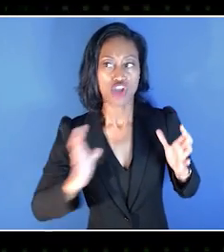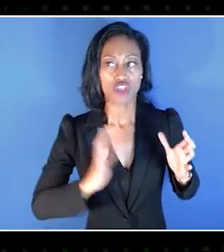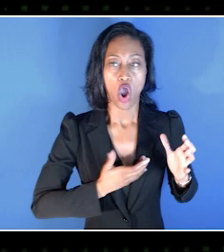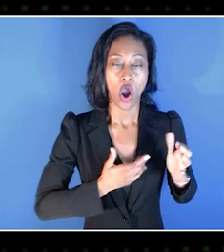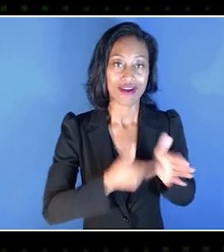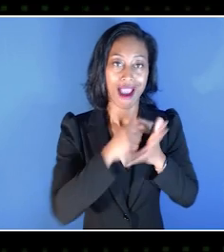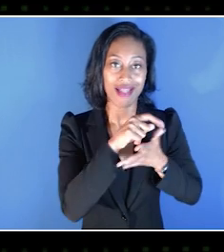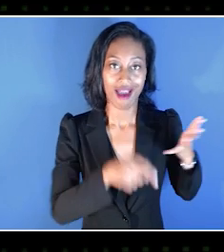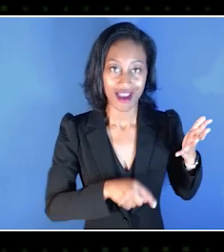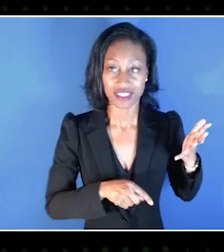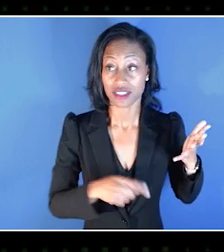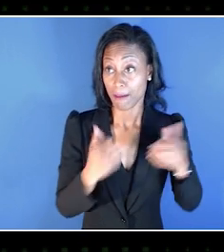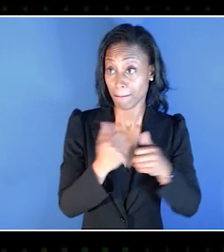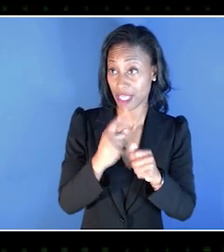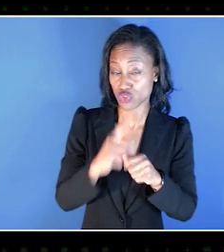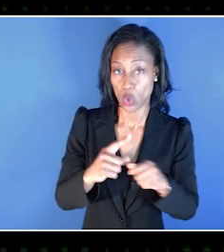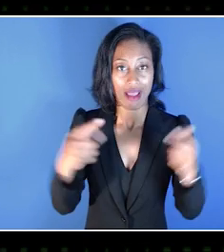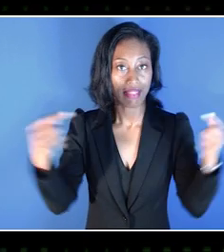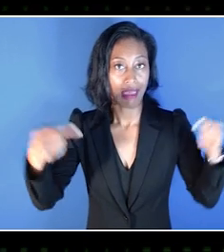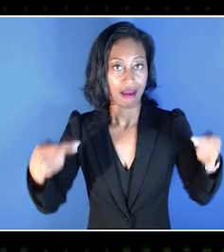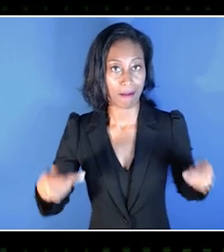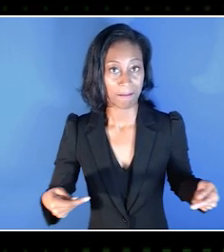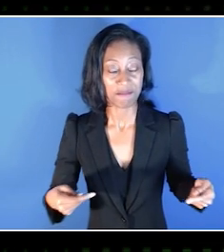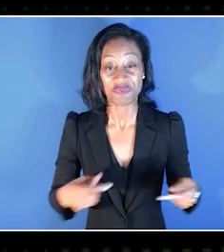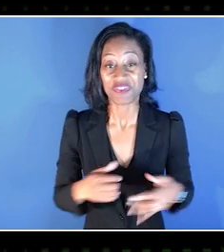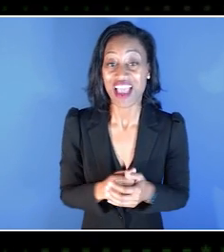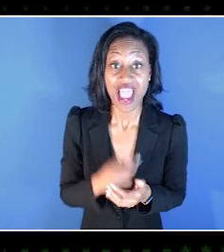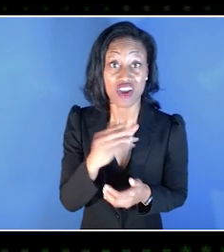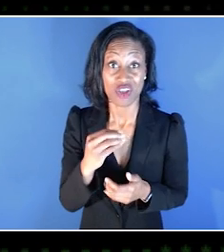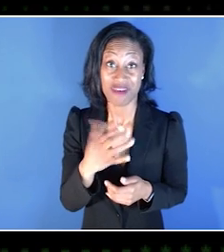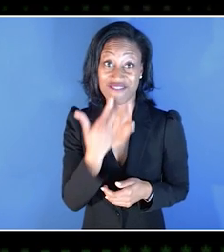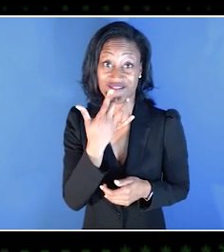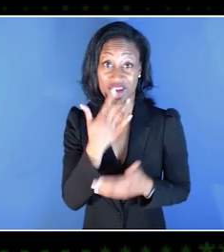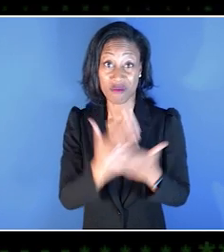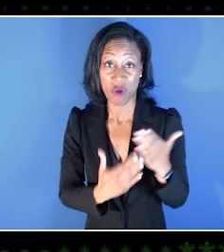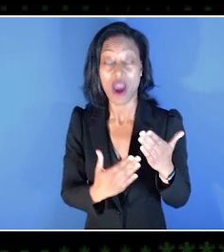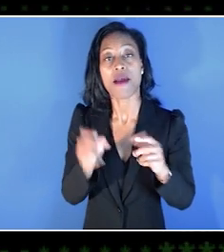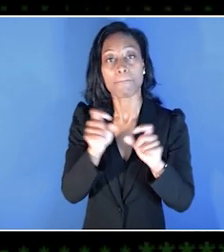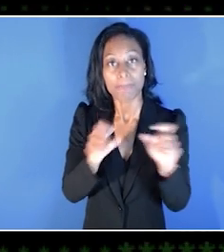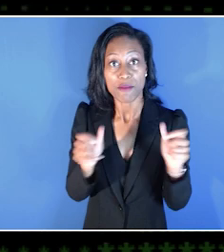And my favorite part is that they also get people with disability feedback from it as well.